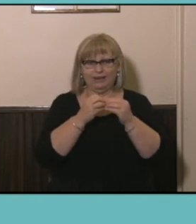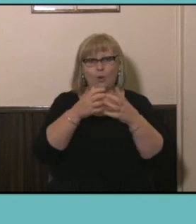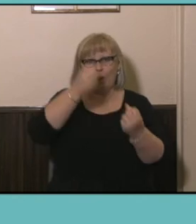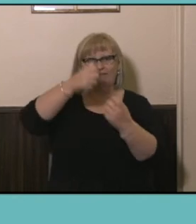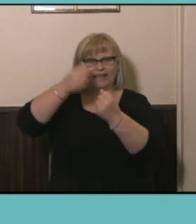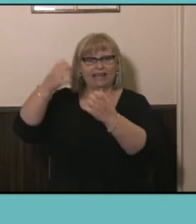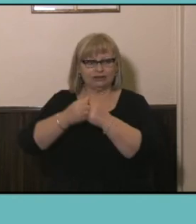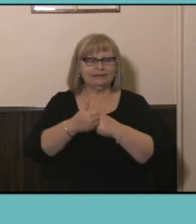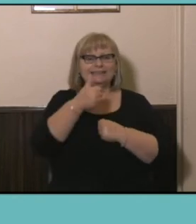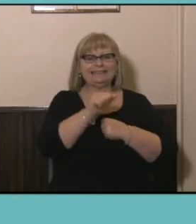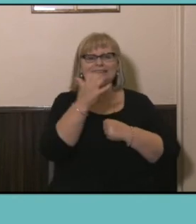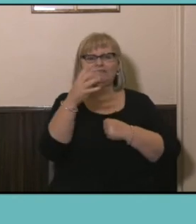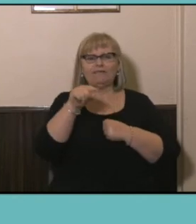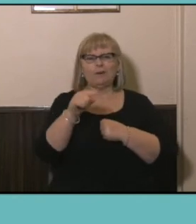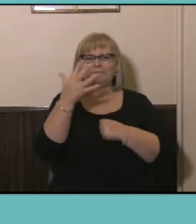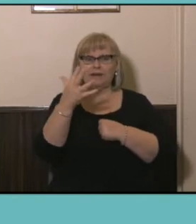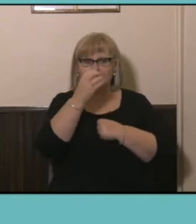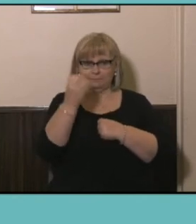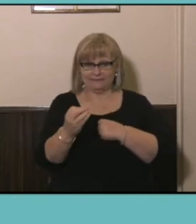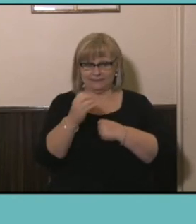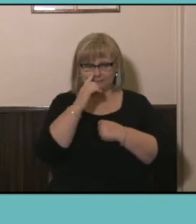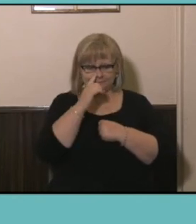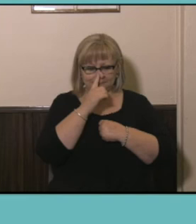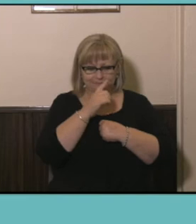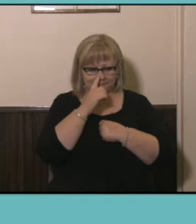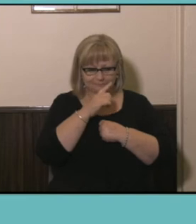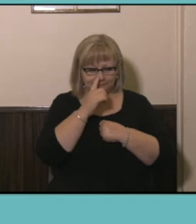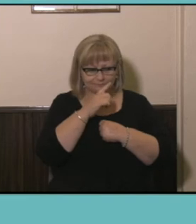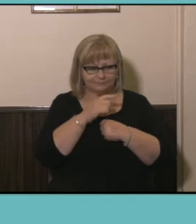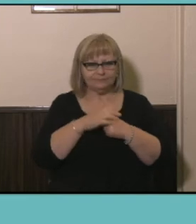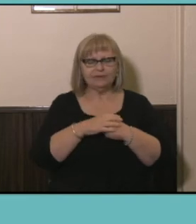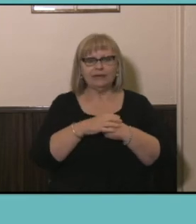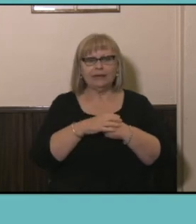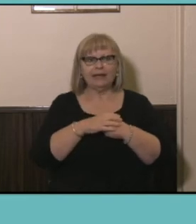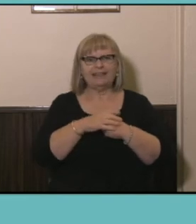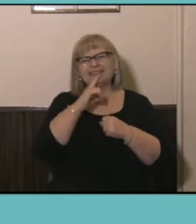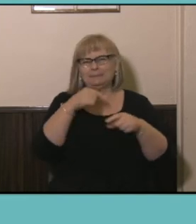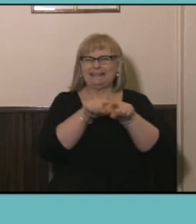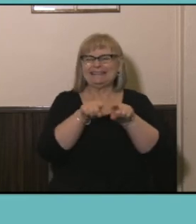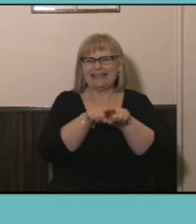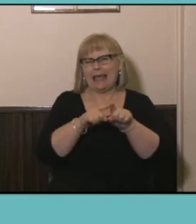65.5% you know we've seen that for the many Censuses in in recent years and